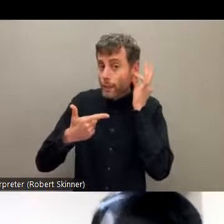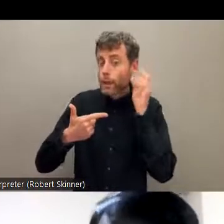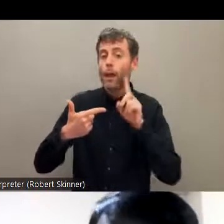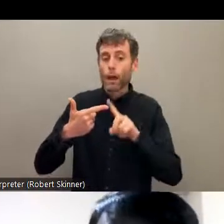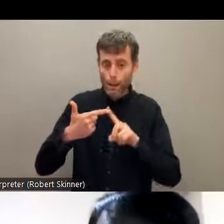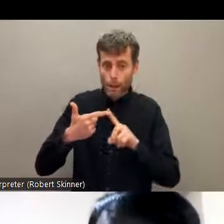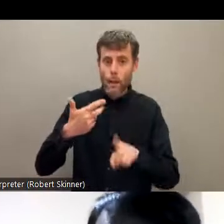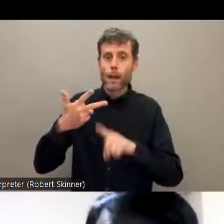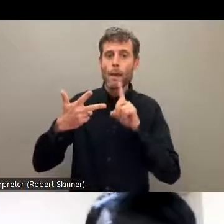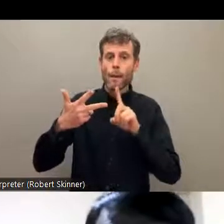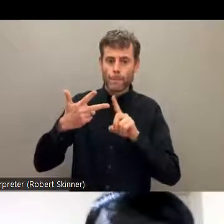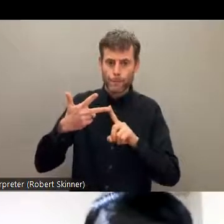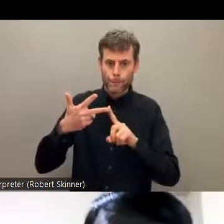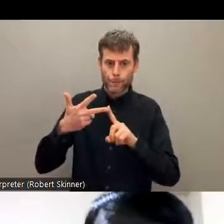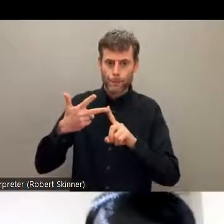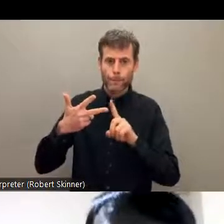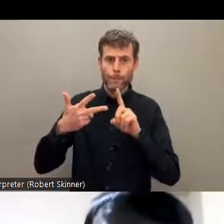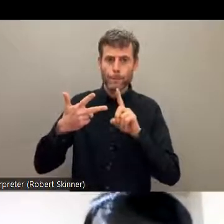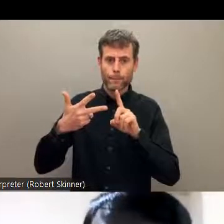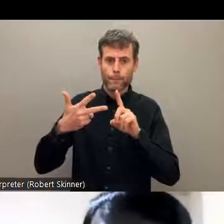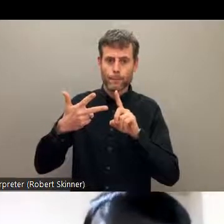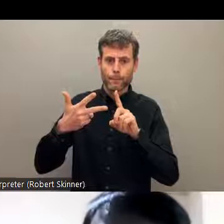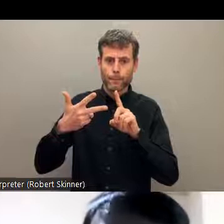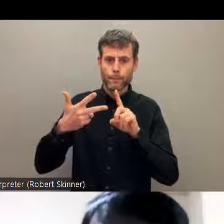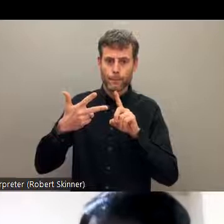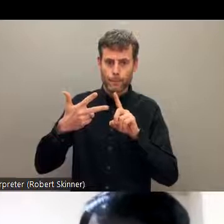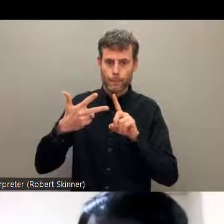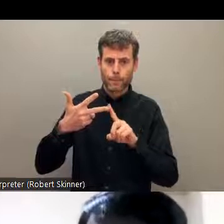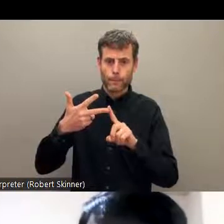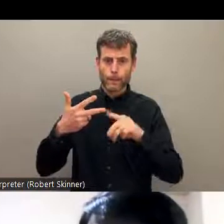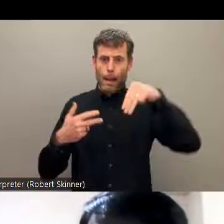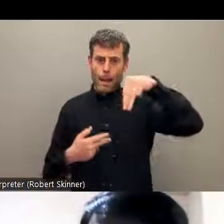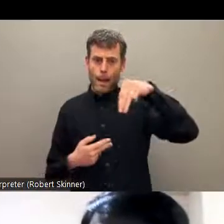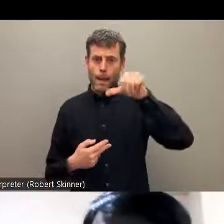with disabilities and the Dalit with disabilities, they are mostly